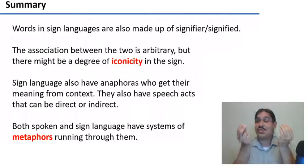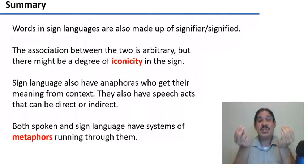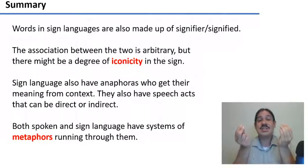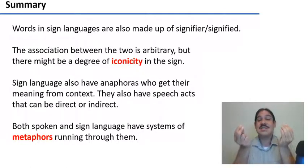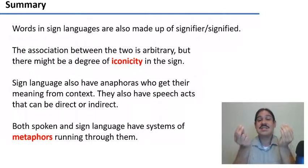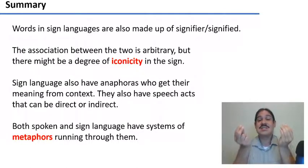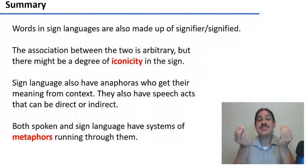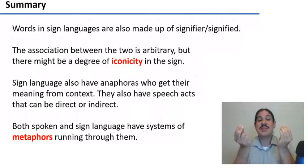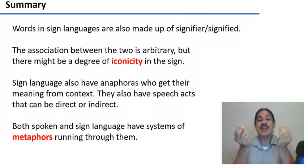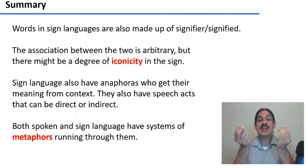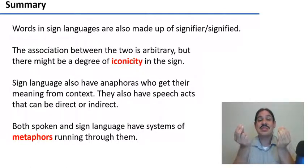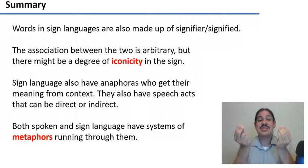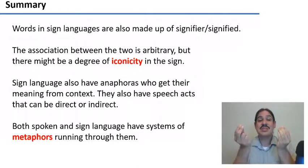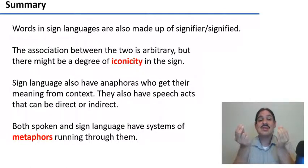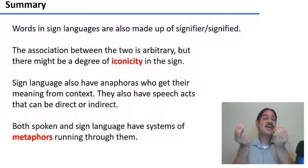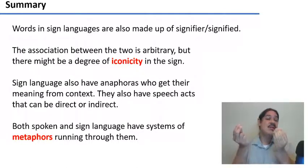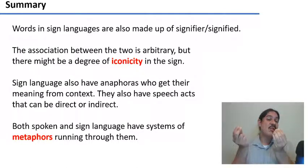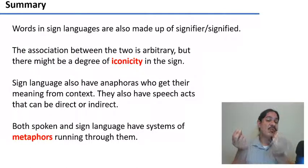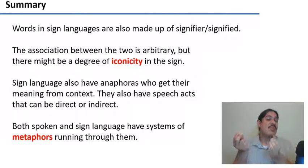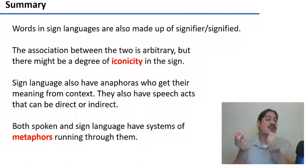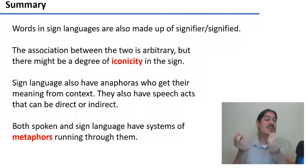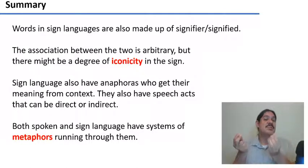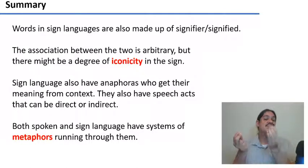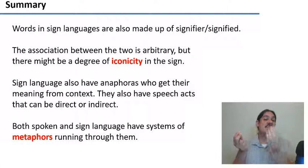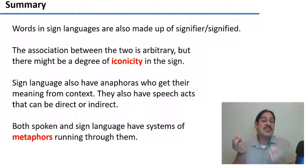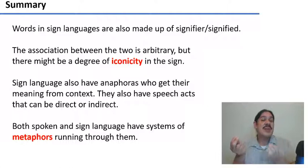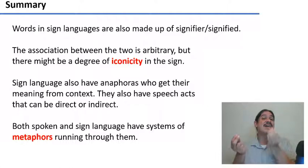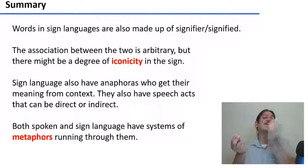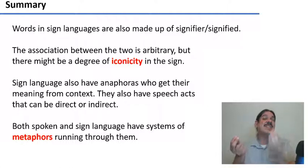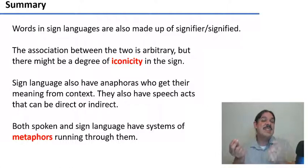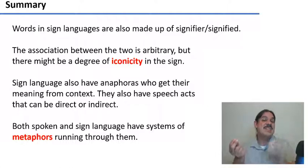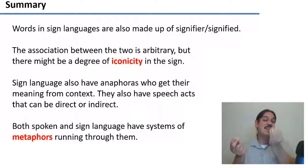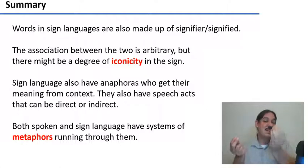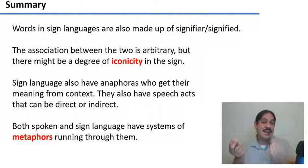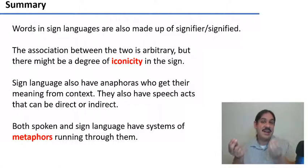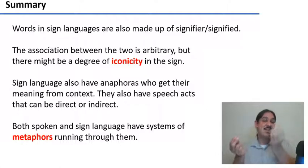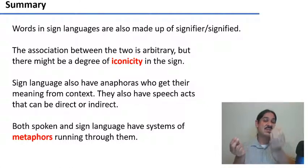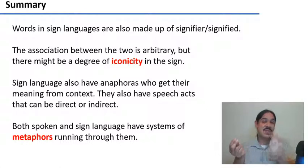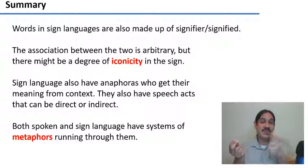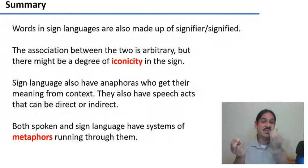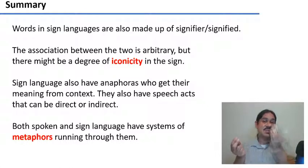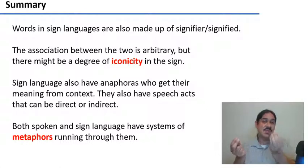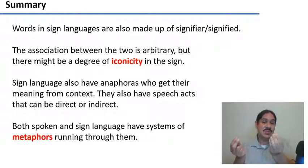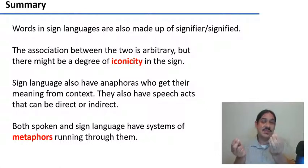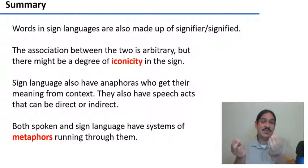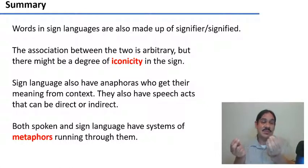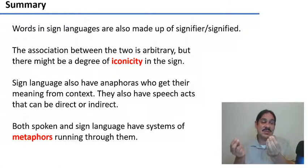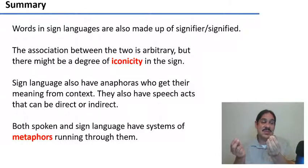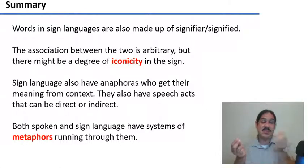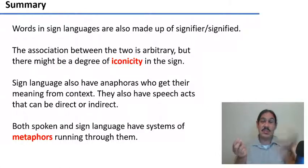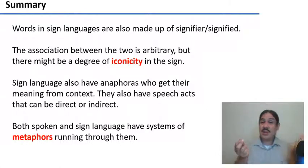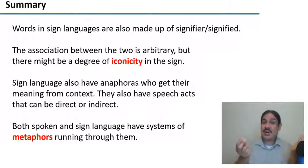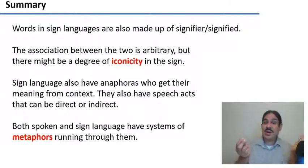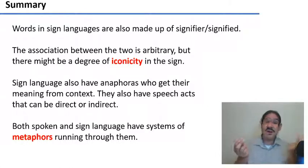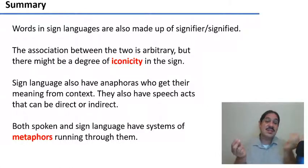iconic sign languages have anaphoras. they have speech acts. it can be direct or indirect